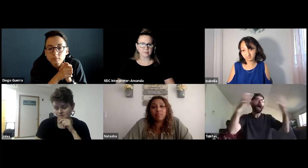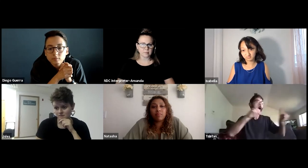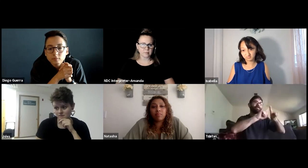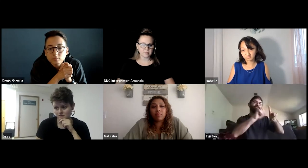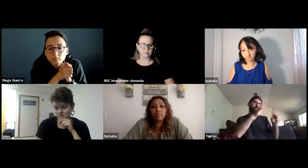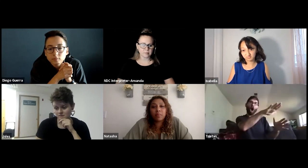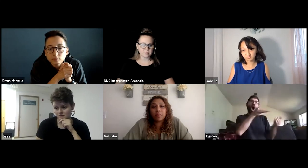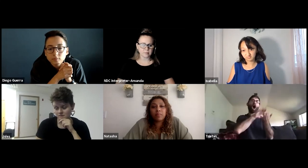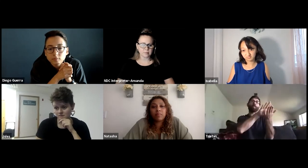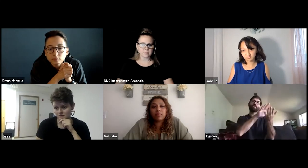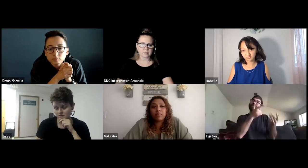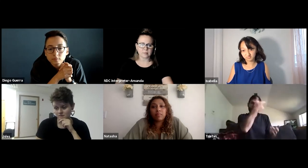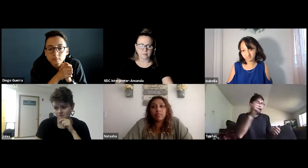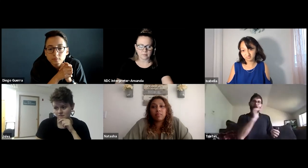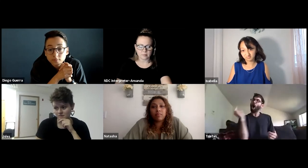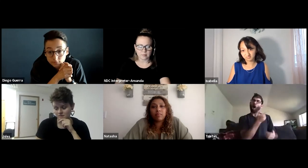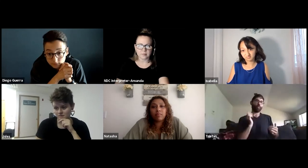I know it can be overwhelming, but there's a